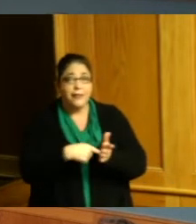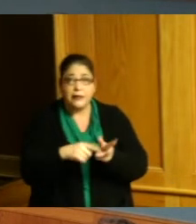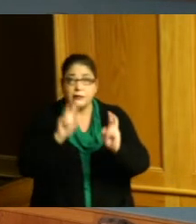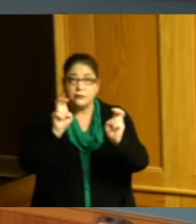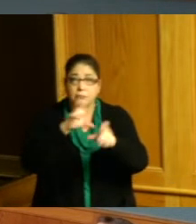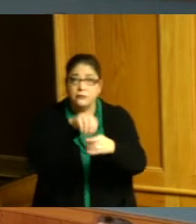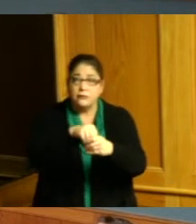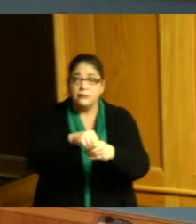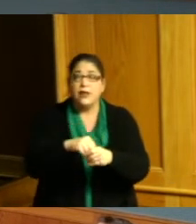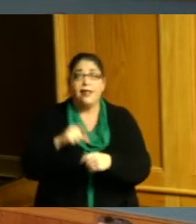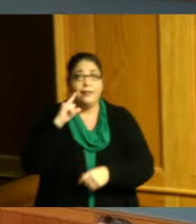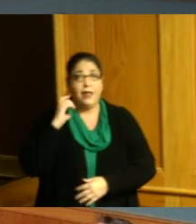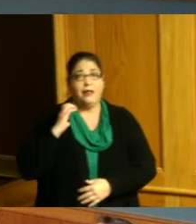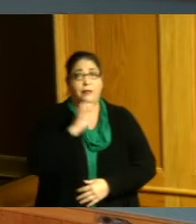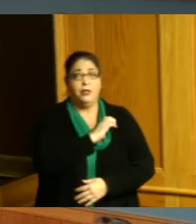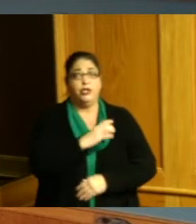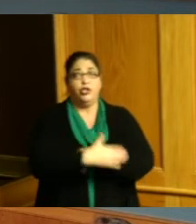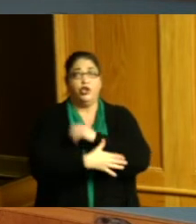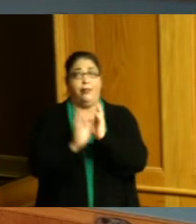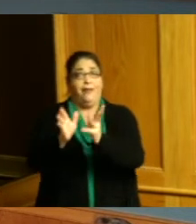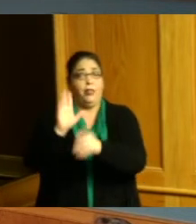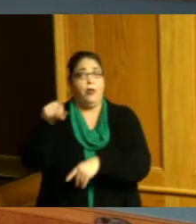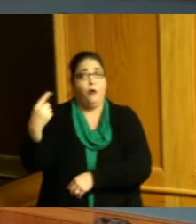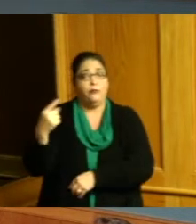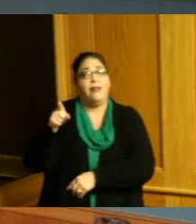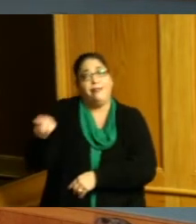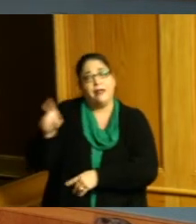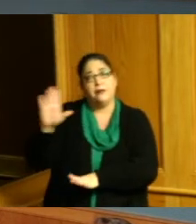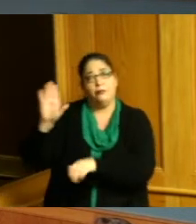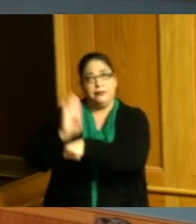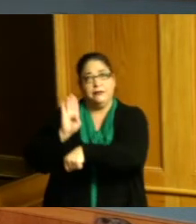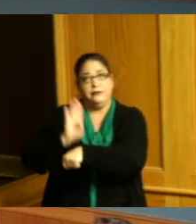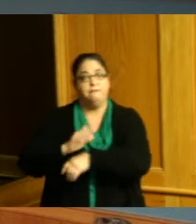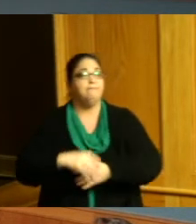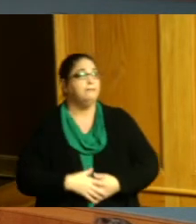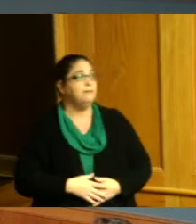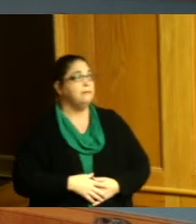County Commissioner should leave that alone I also wanted to mention that the Ohio general